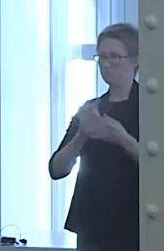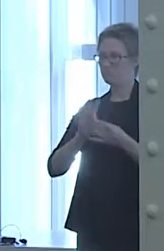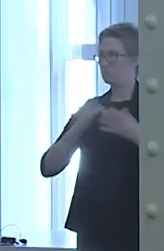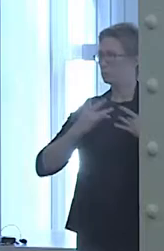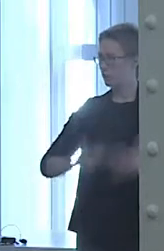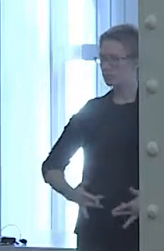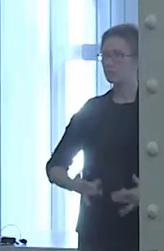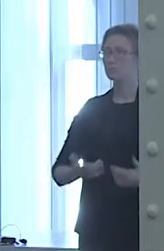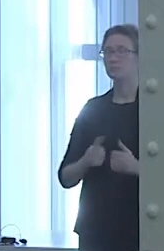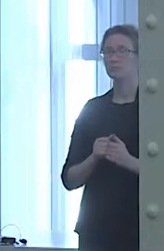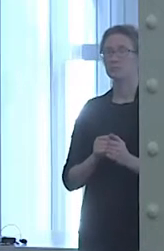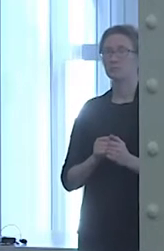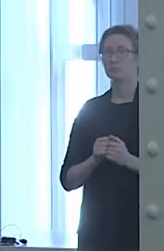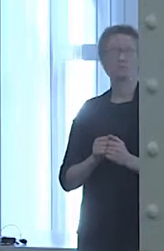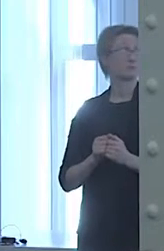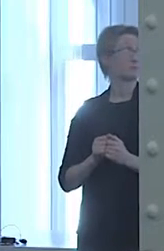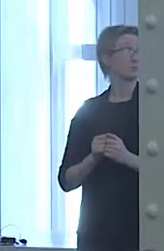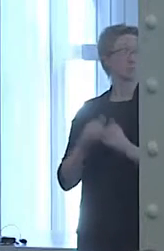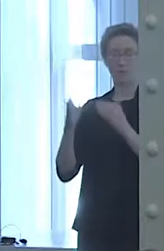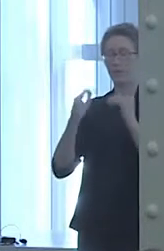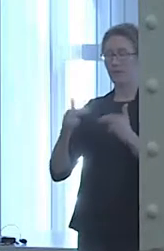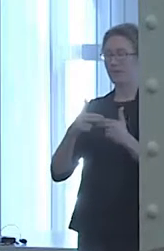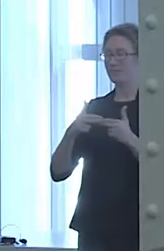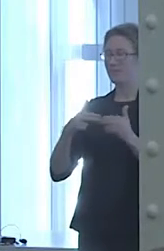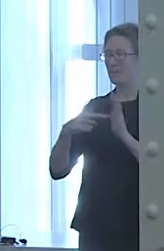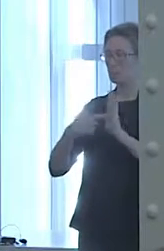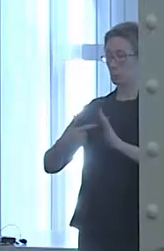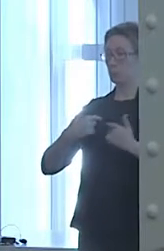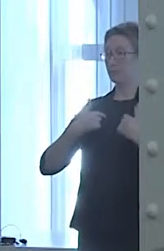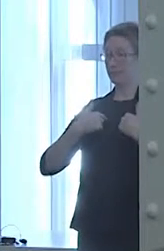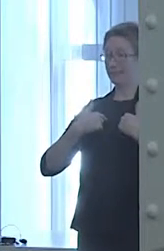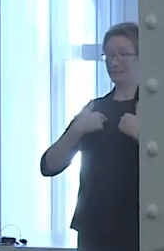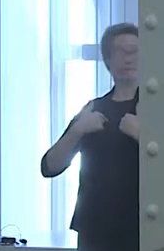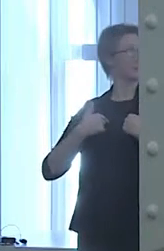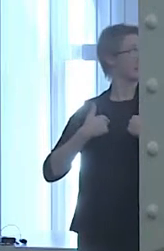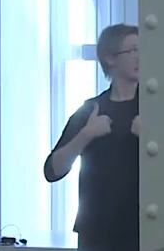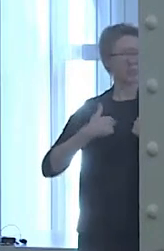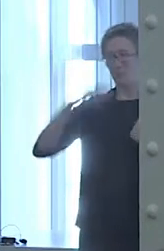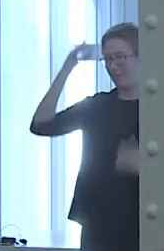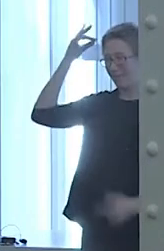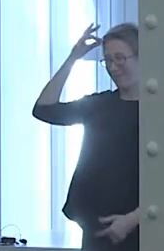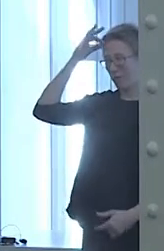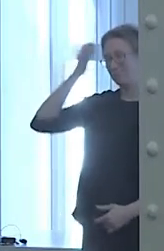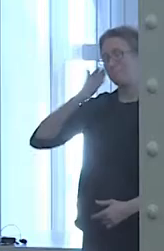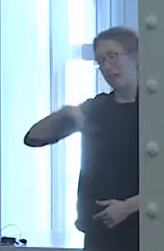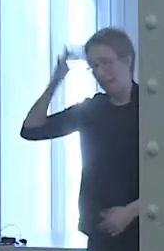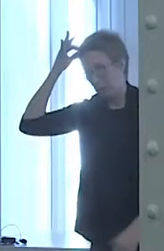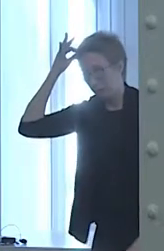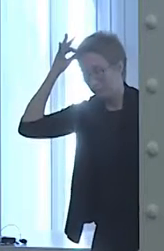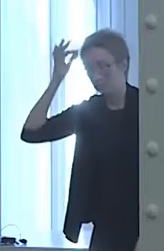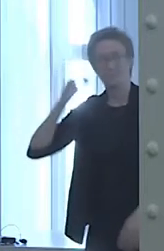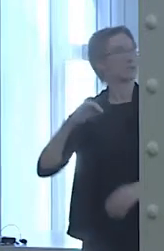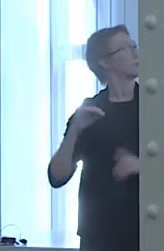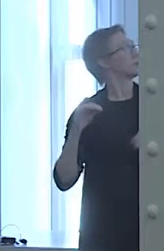This next slide features a picture of me with bad hair delivering my high school commencement address.